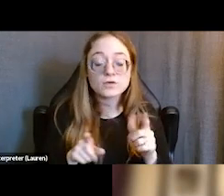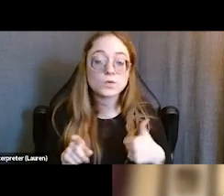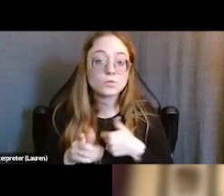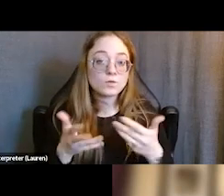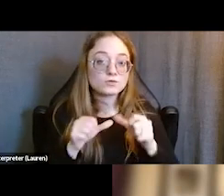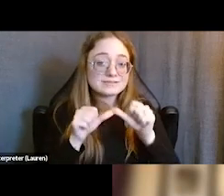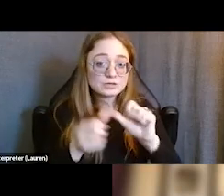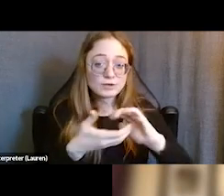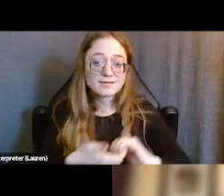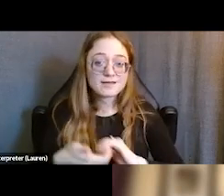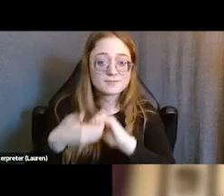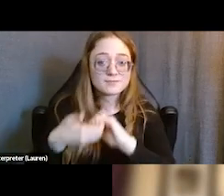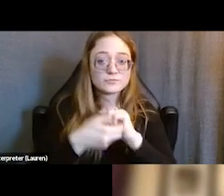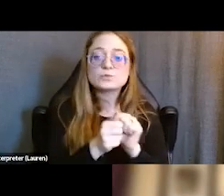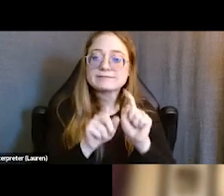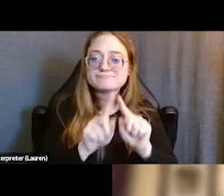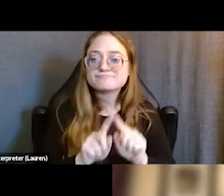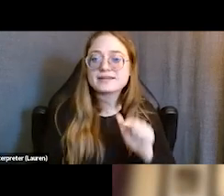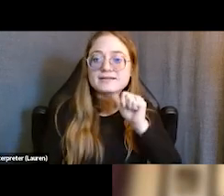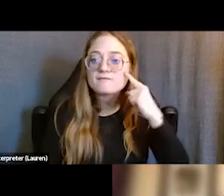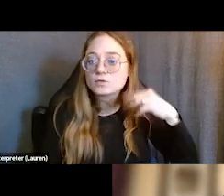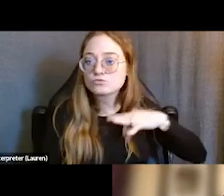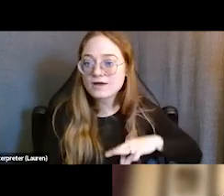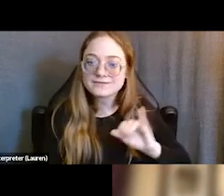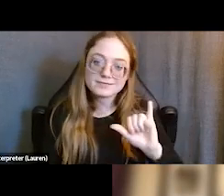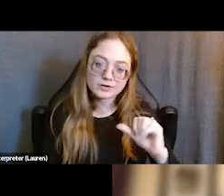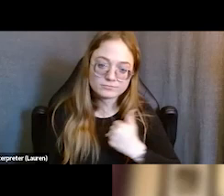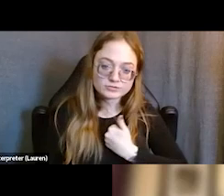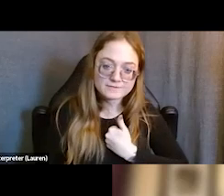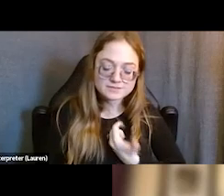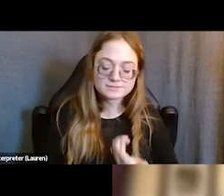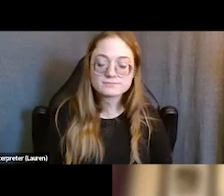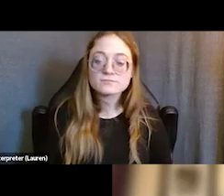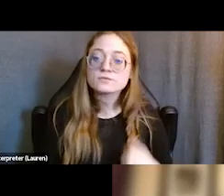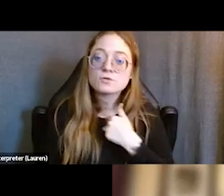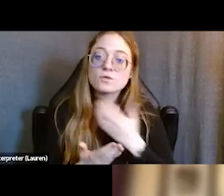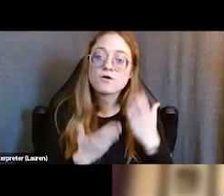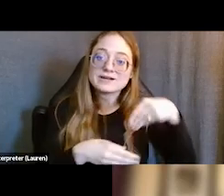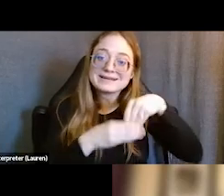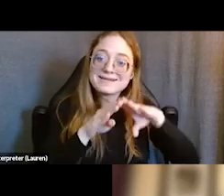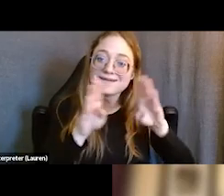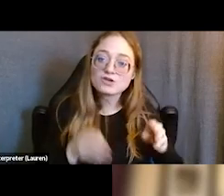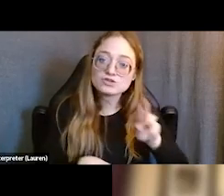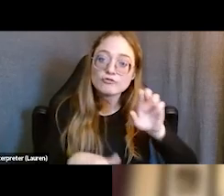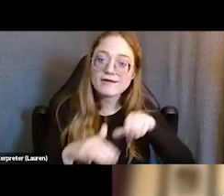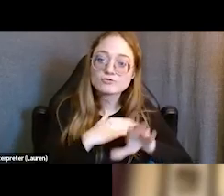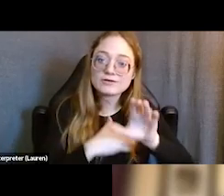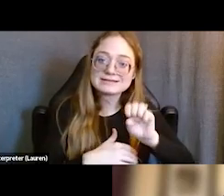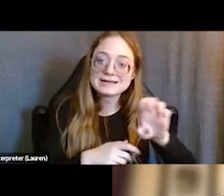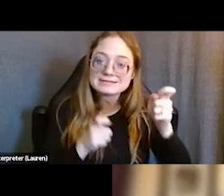with a variety of other nonprofits like ourselves. We offer in-house reentry case management and system navigation support